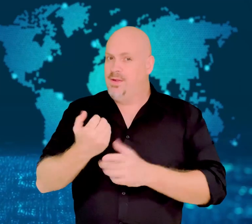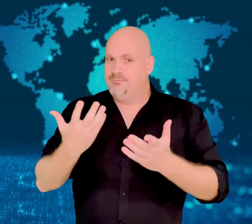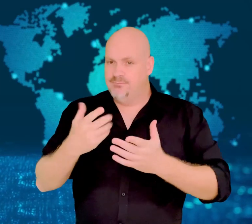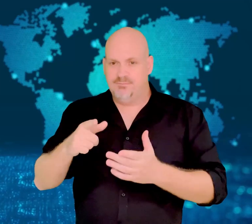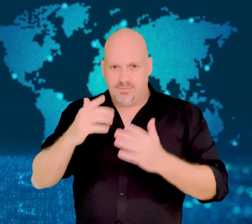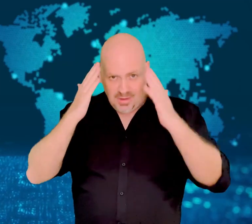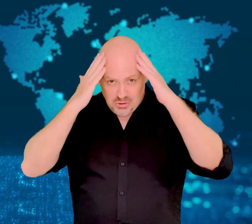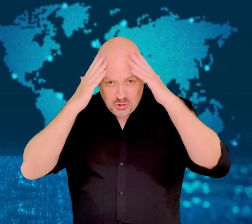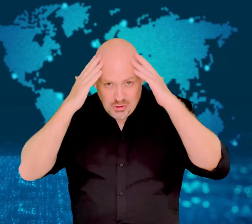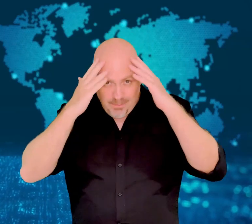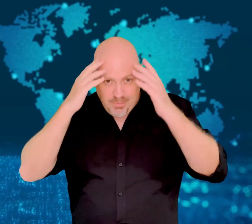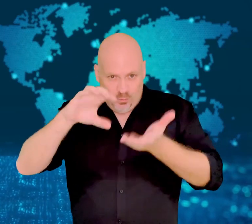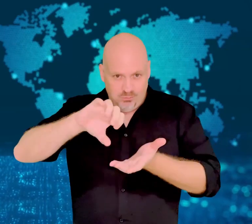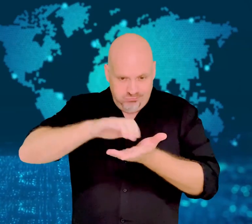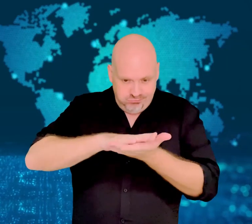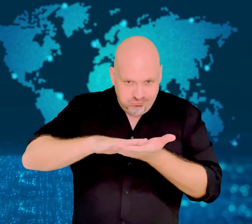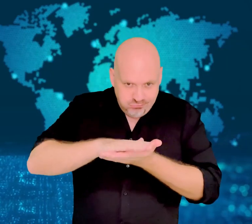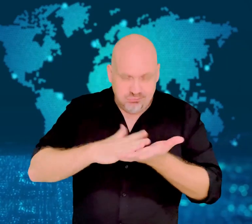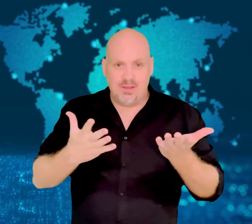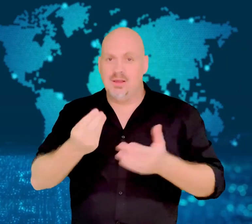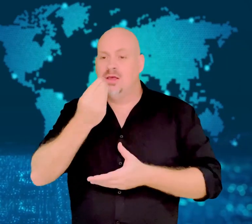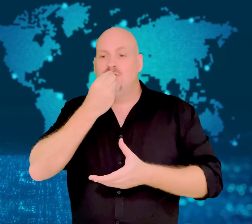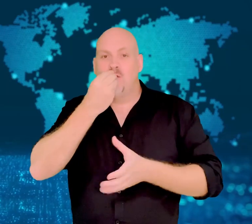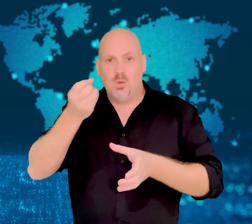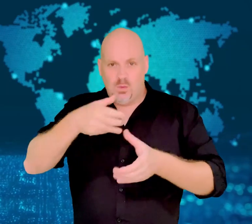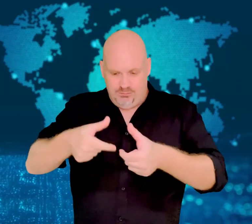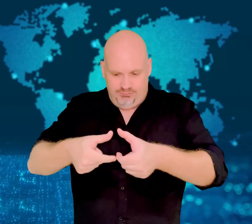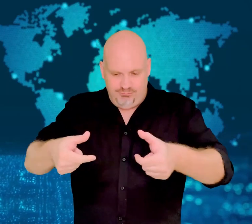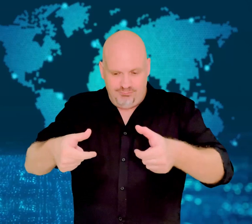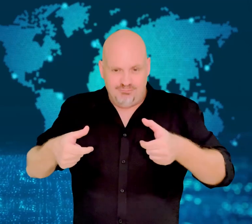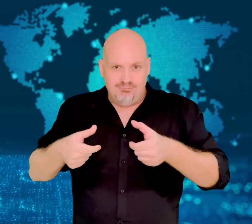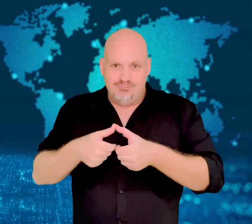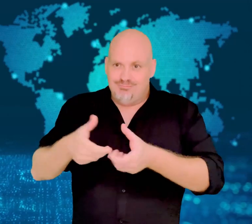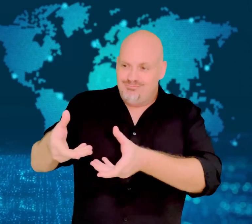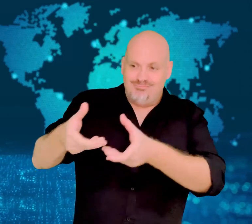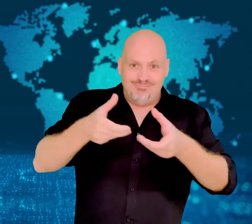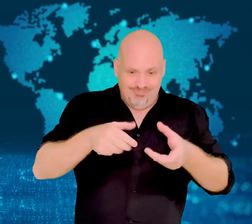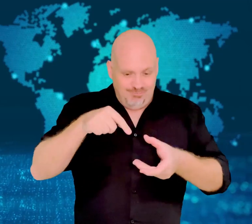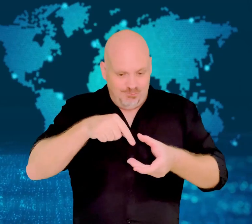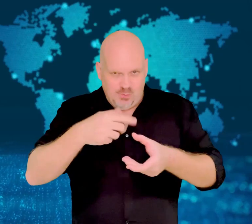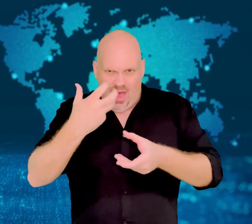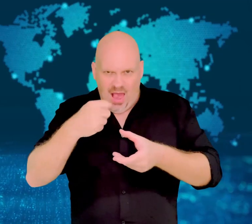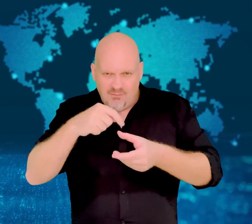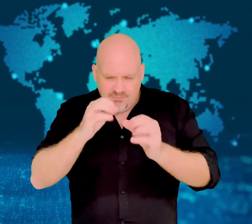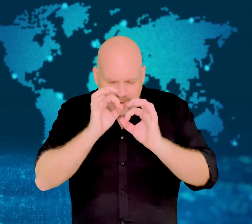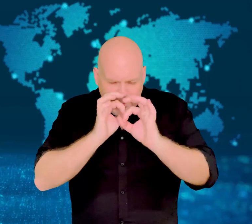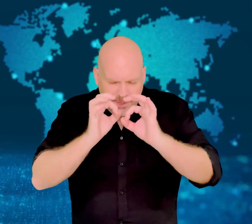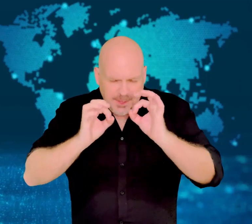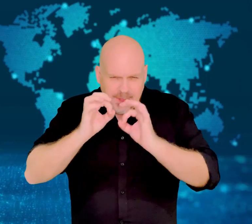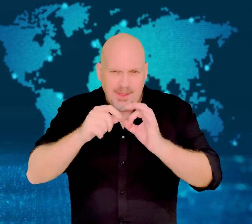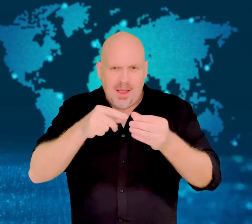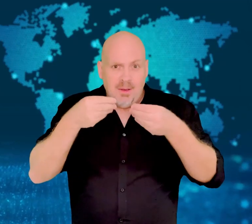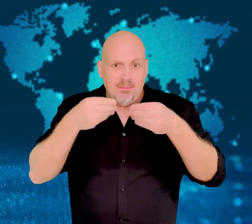and single-use take-out food containers.